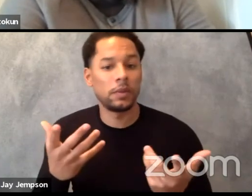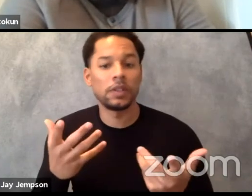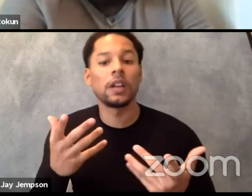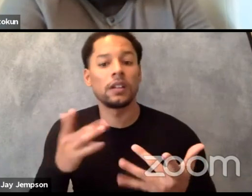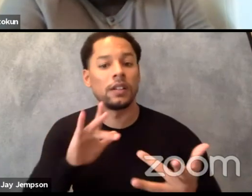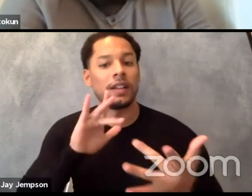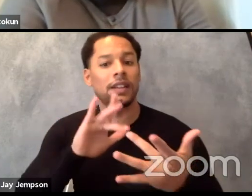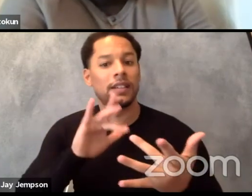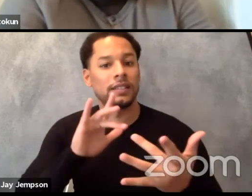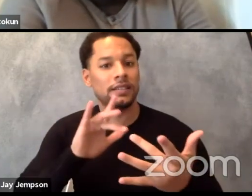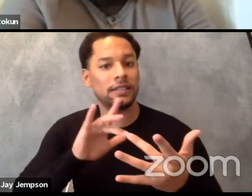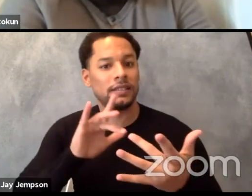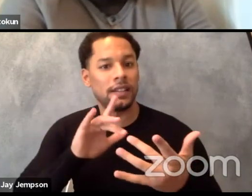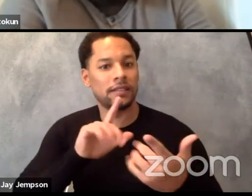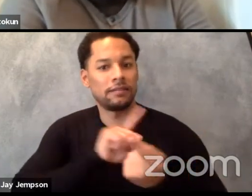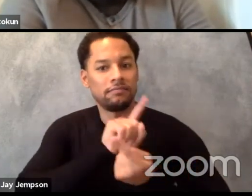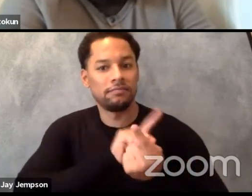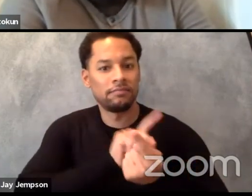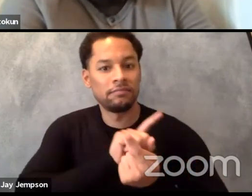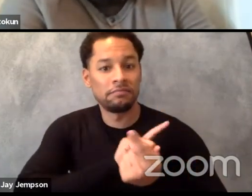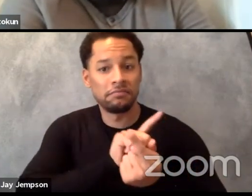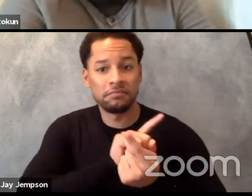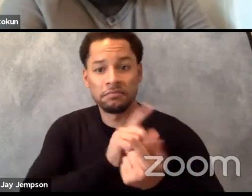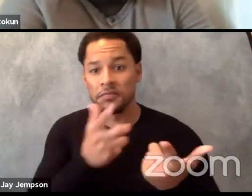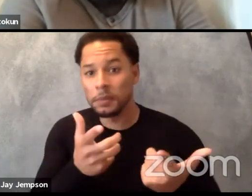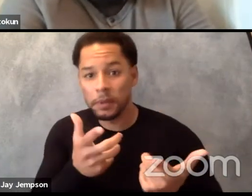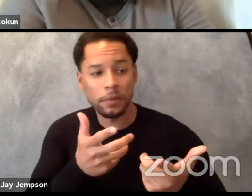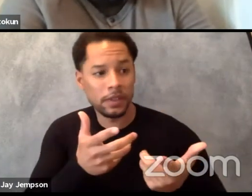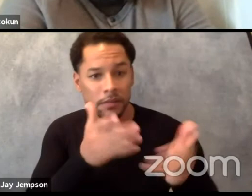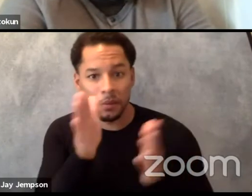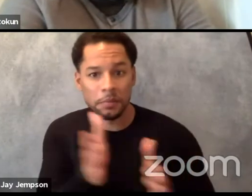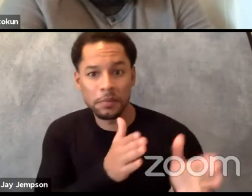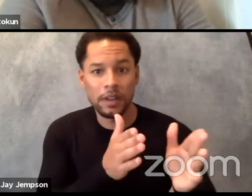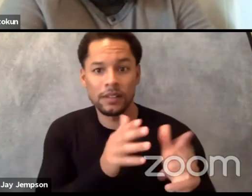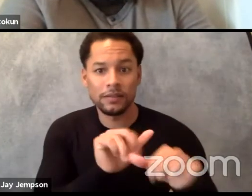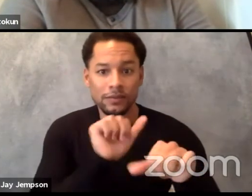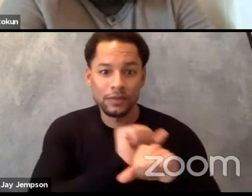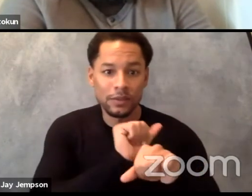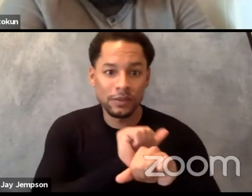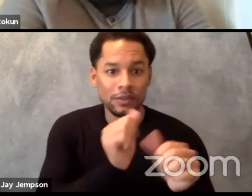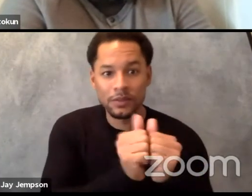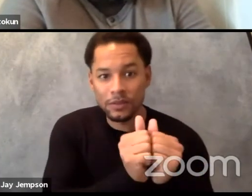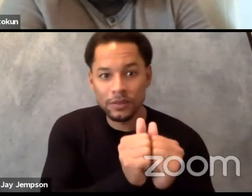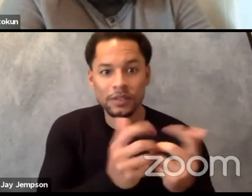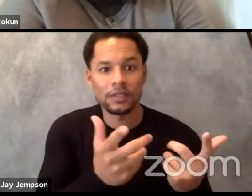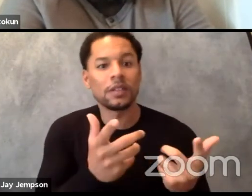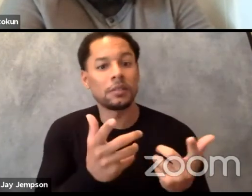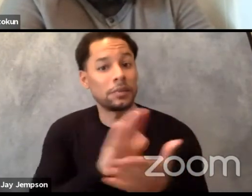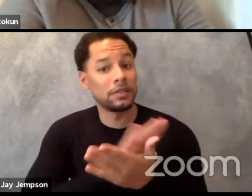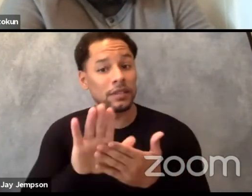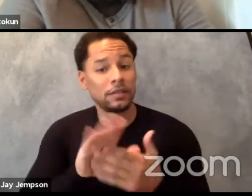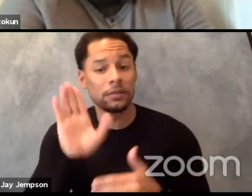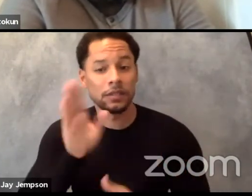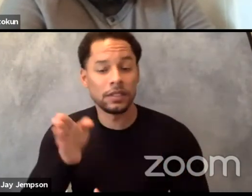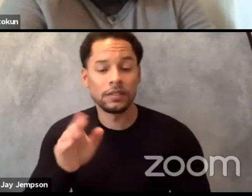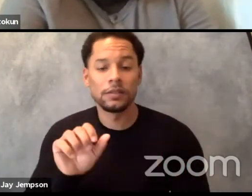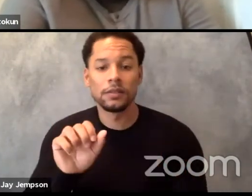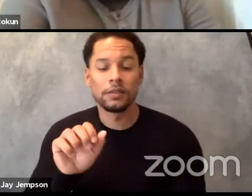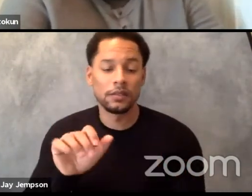and say, "Hey do we have anything to plan together "and all meet," 'Cause it would be nice to connect together. I want to thank you to the three of you.